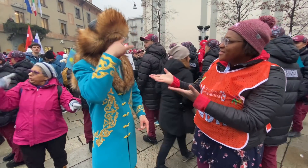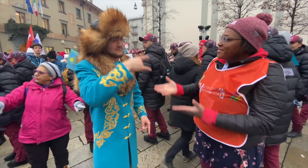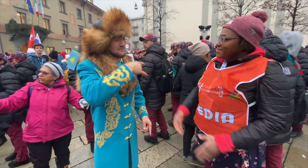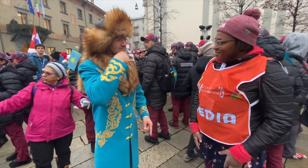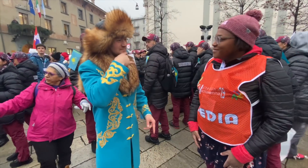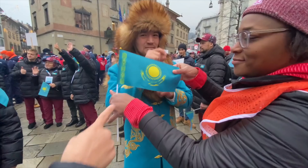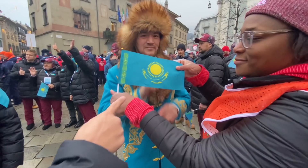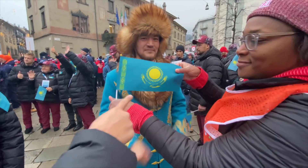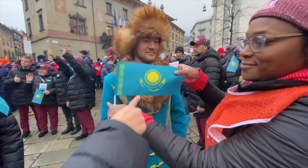Kazakhstan.